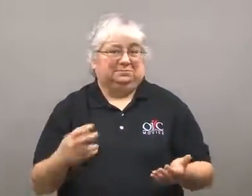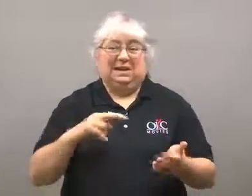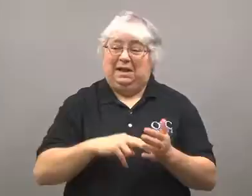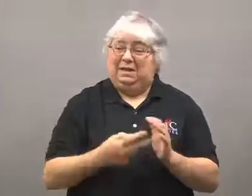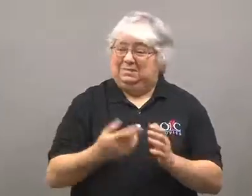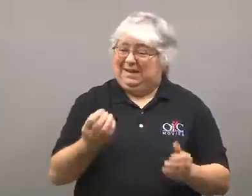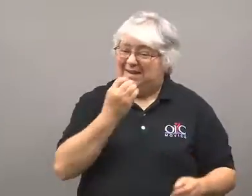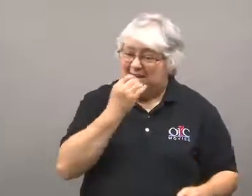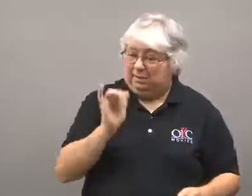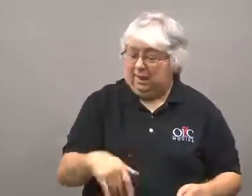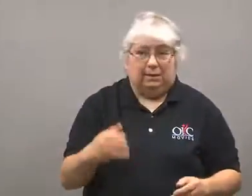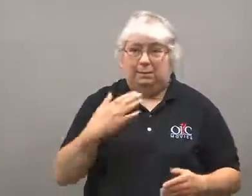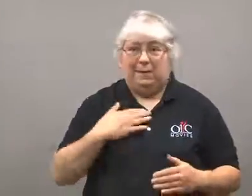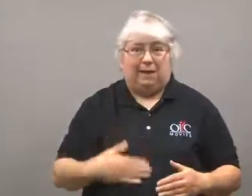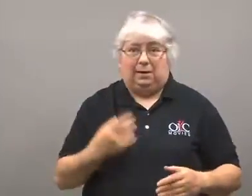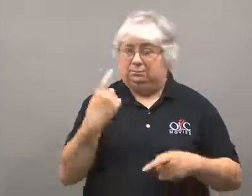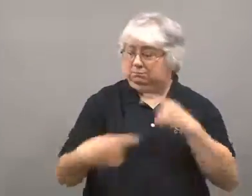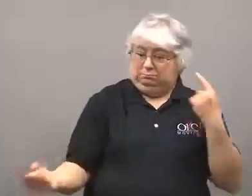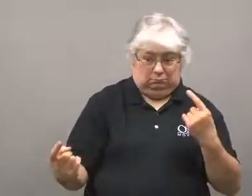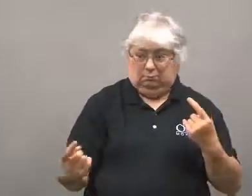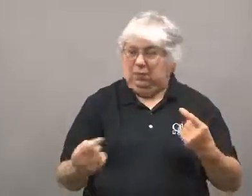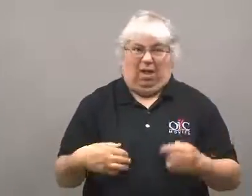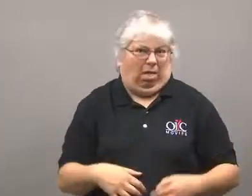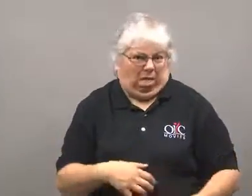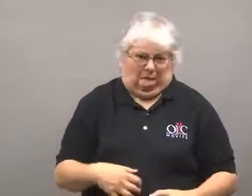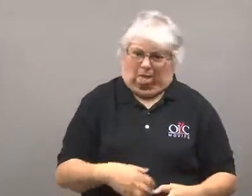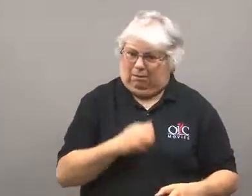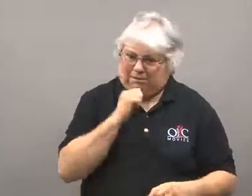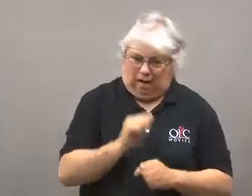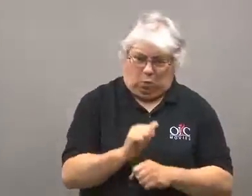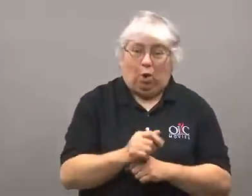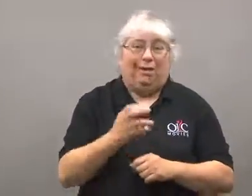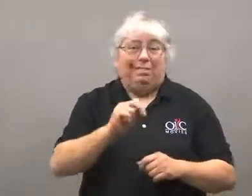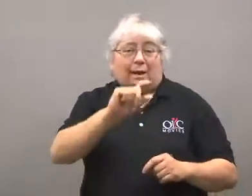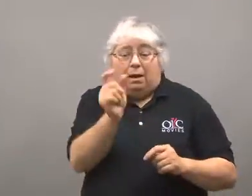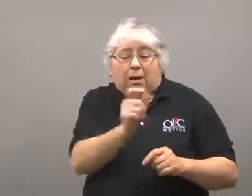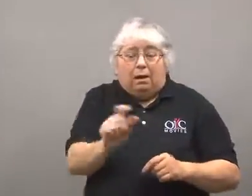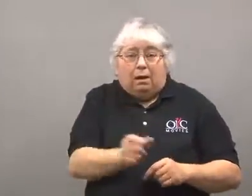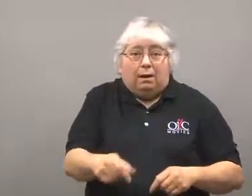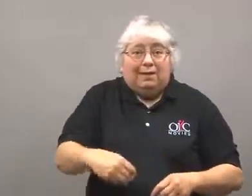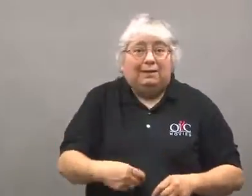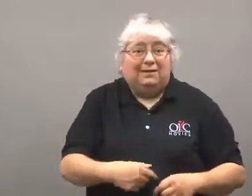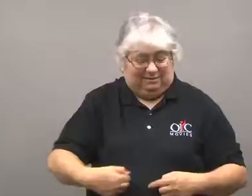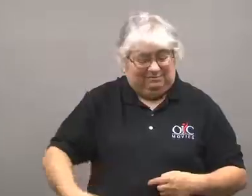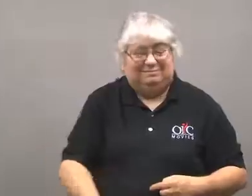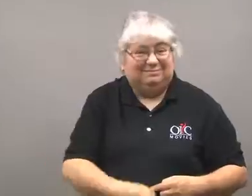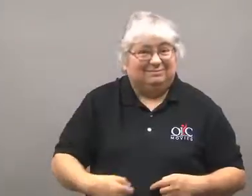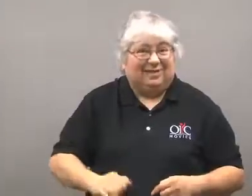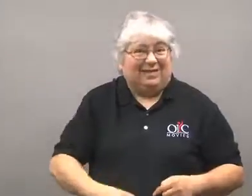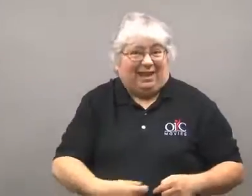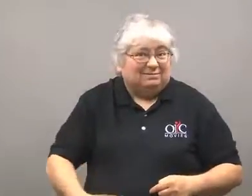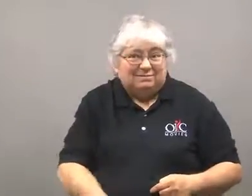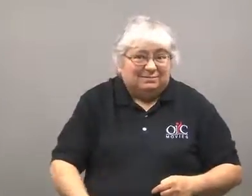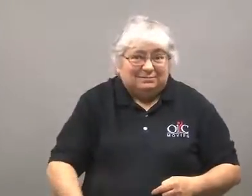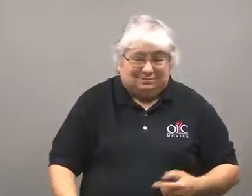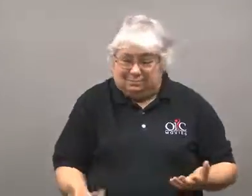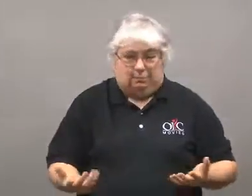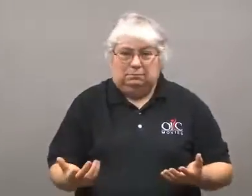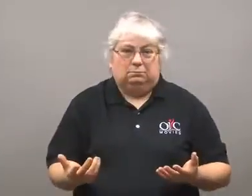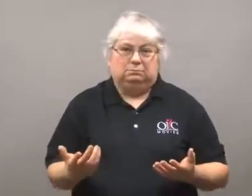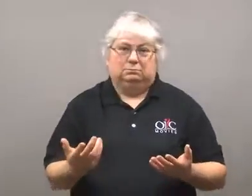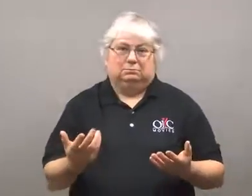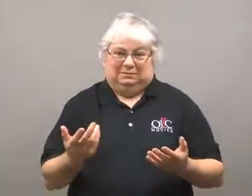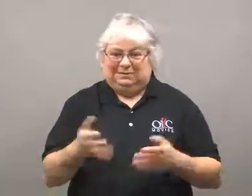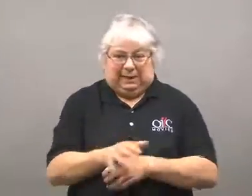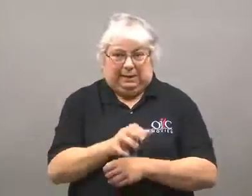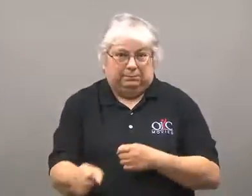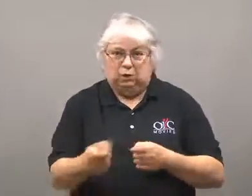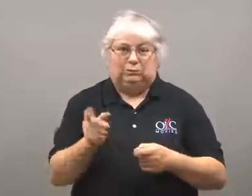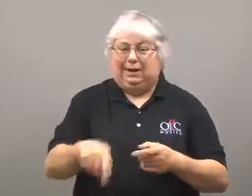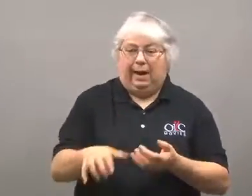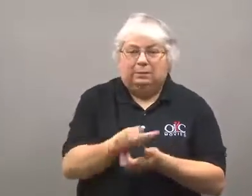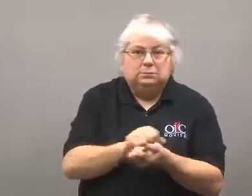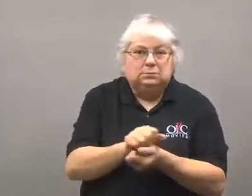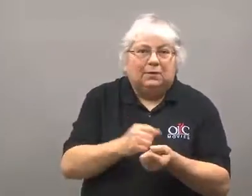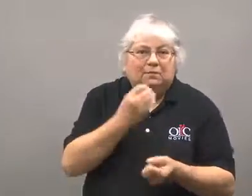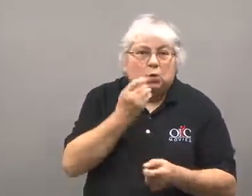The body can't tolerate gluten, and it damages the small intestine.